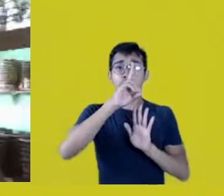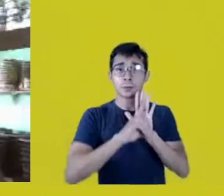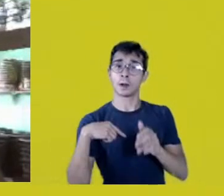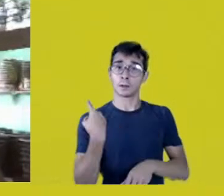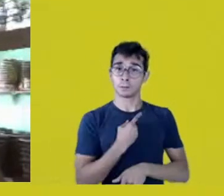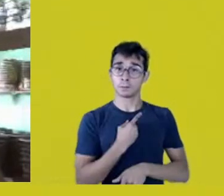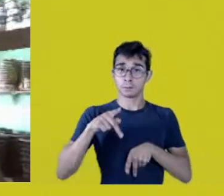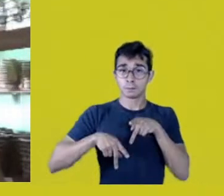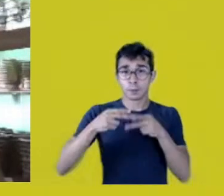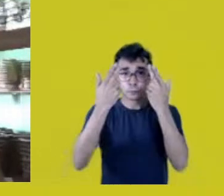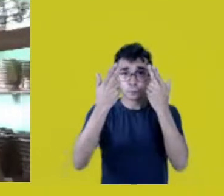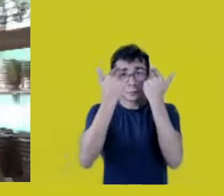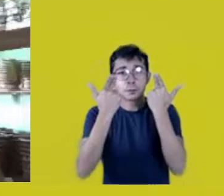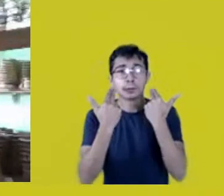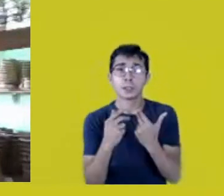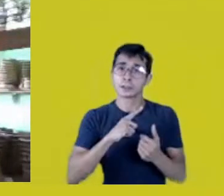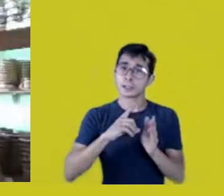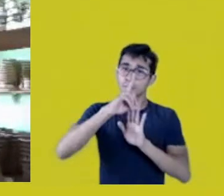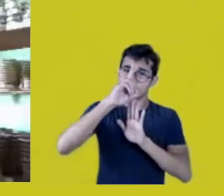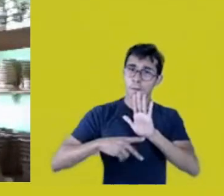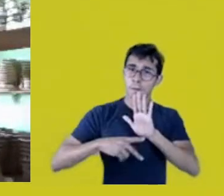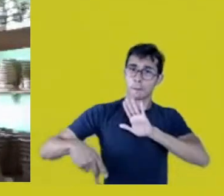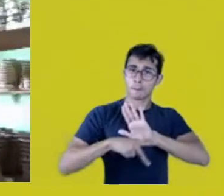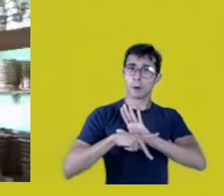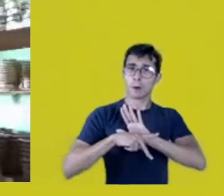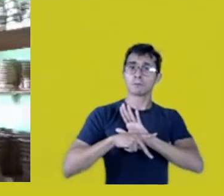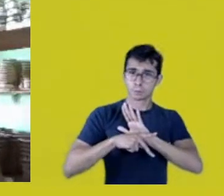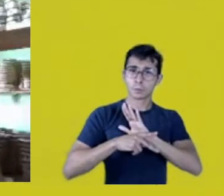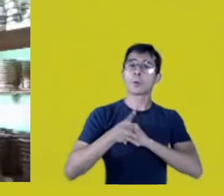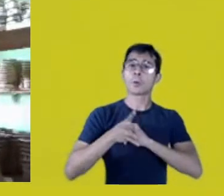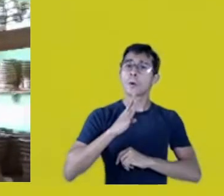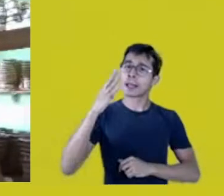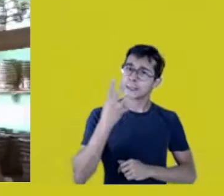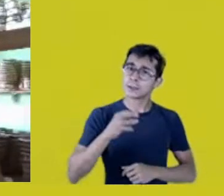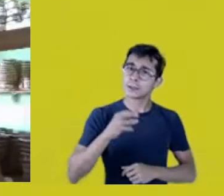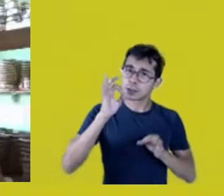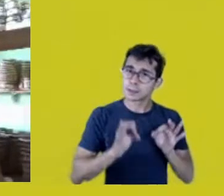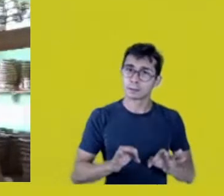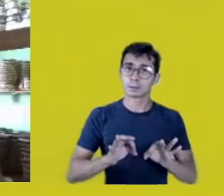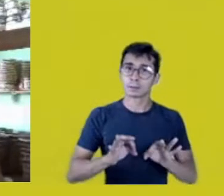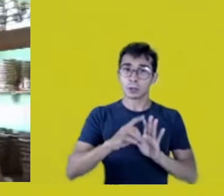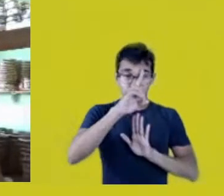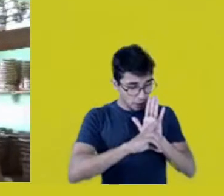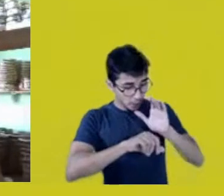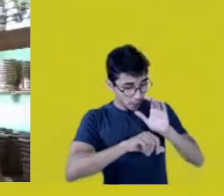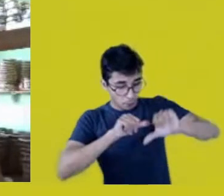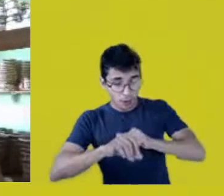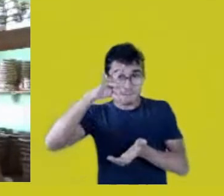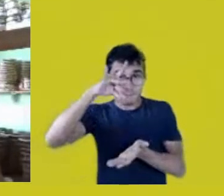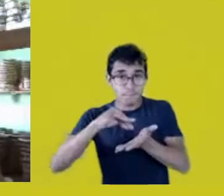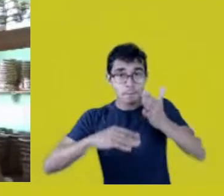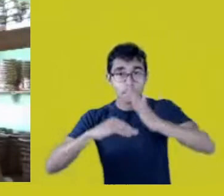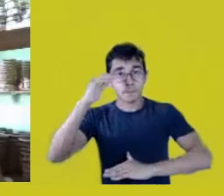We need to implement the right to non-reduction of that legal system